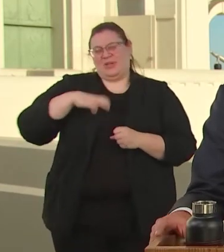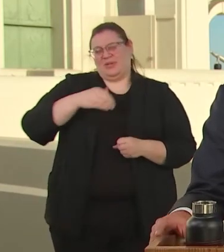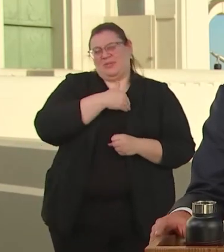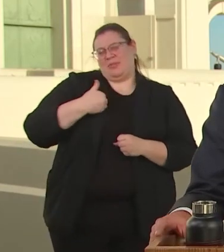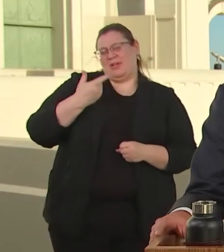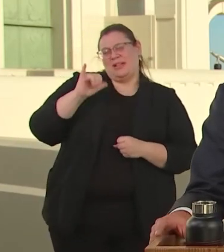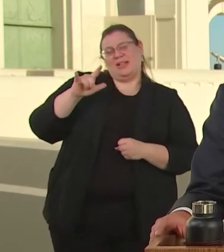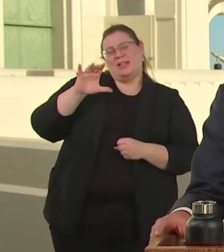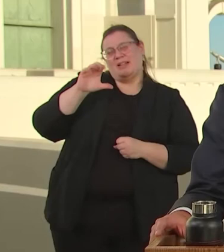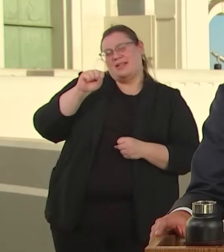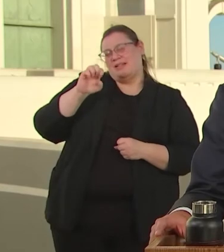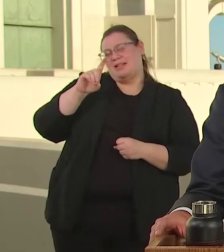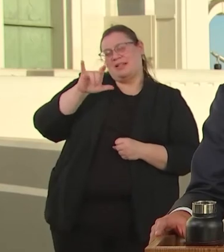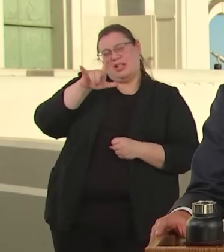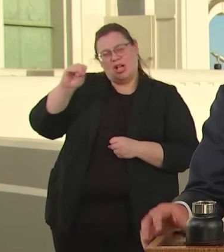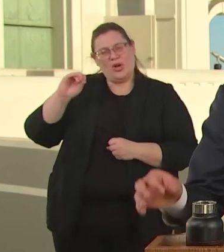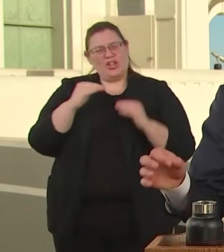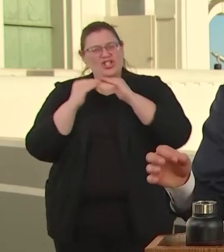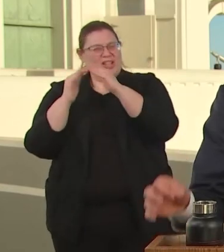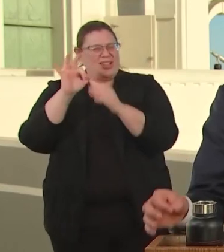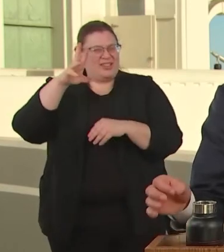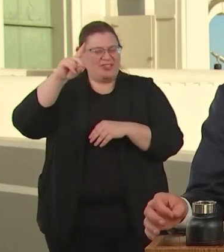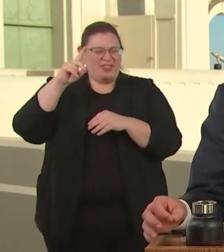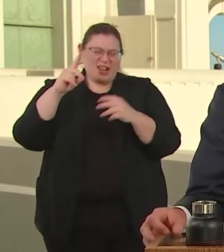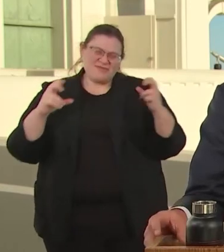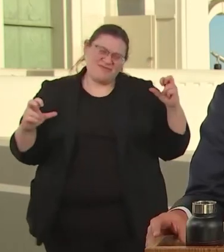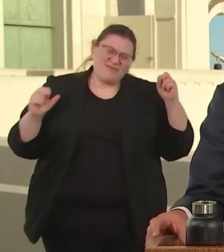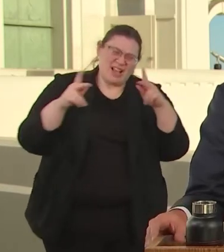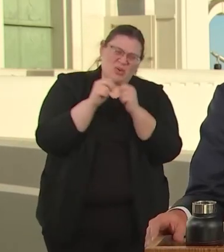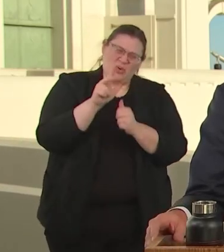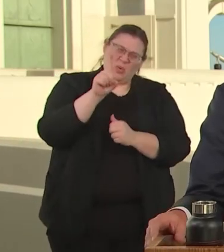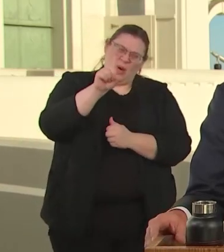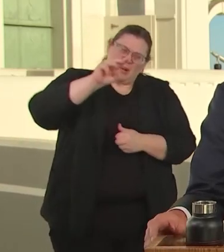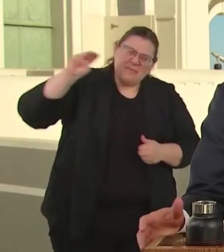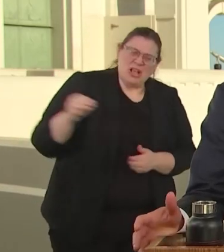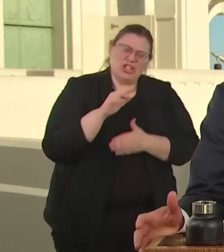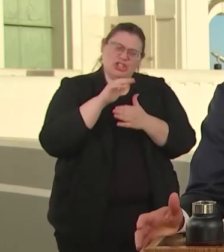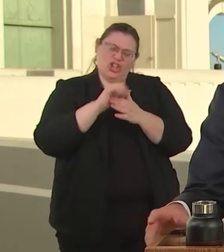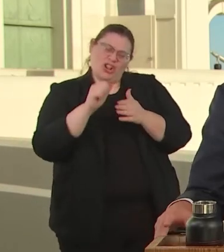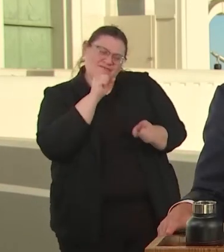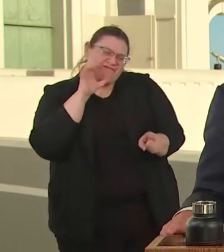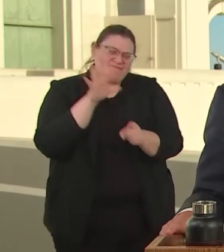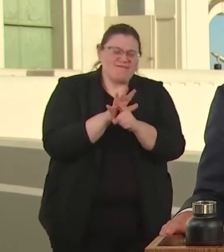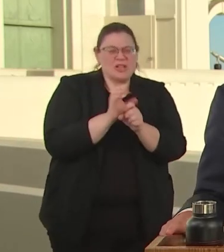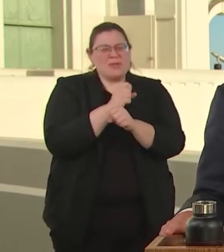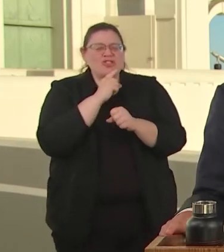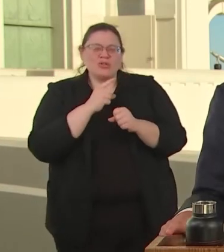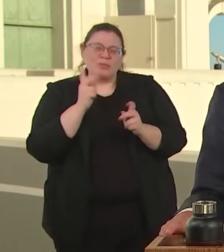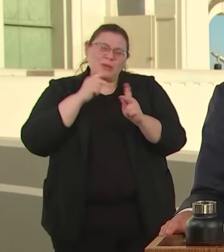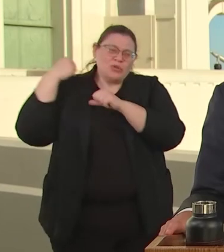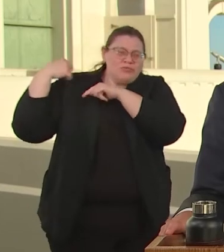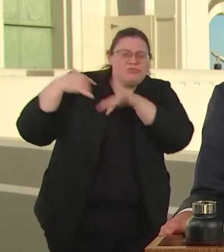JUSTICE FUND IS COMING BACK WITH A ONE MILLION DOLLARS COMMITMENT TO ENSURE THAT FAMILIES STAY TOGETHER WHILE